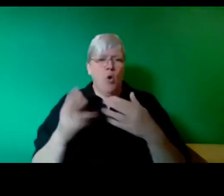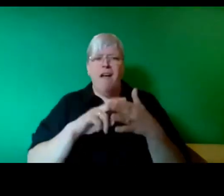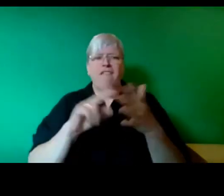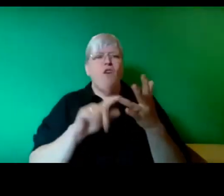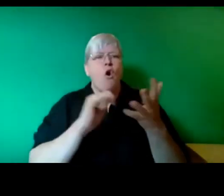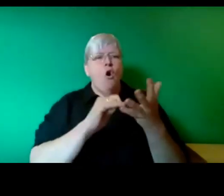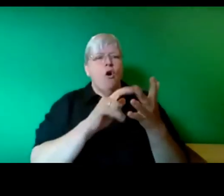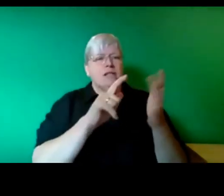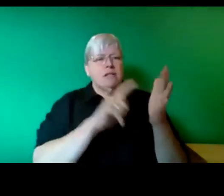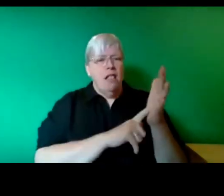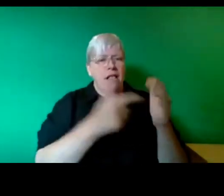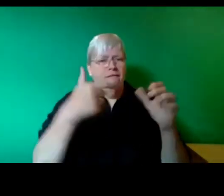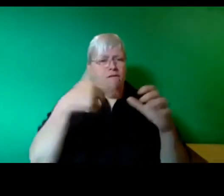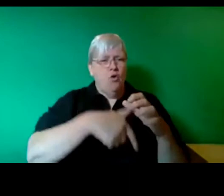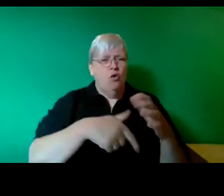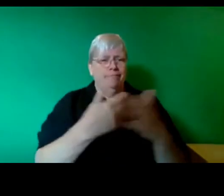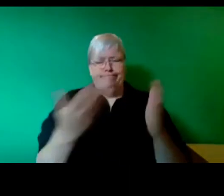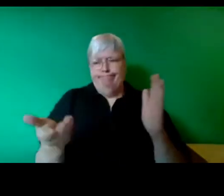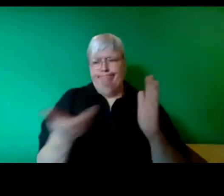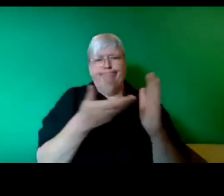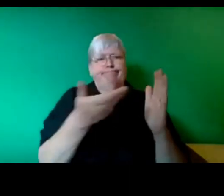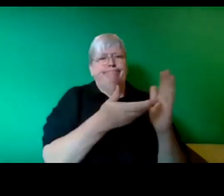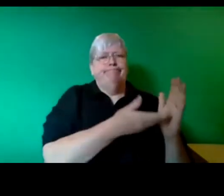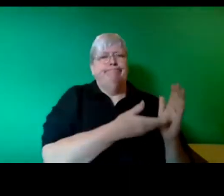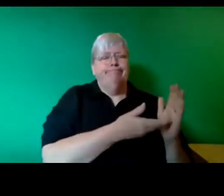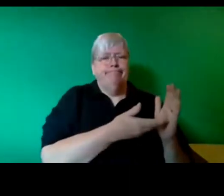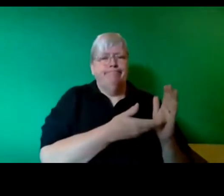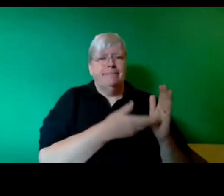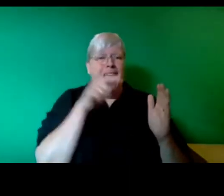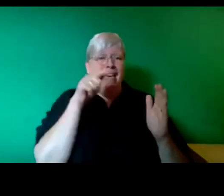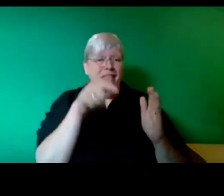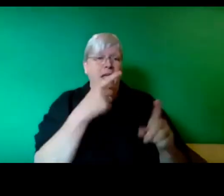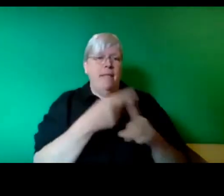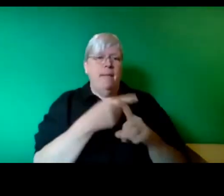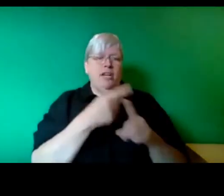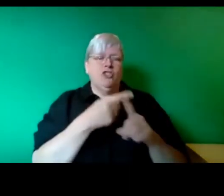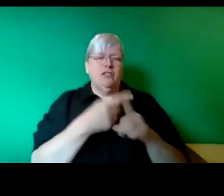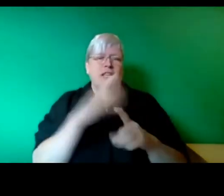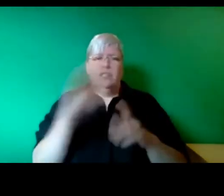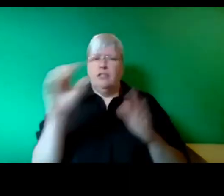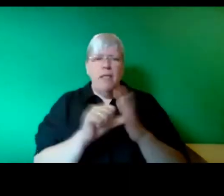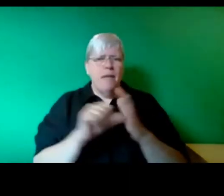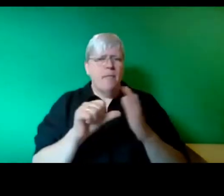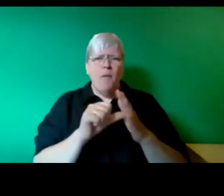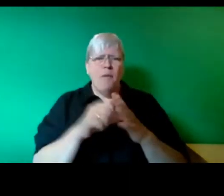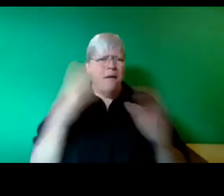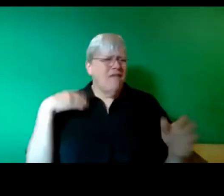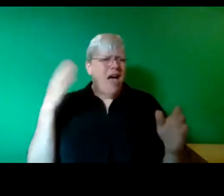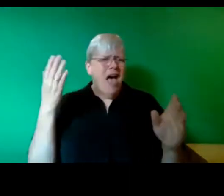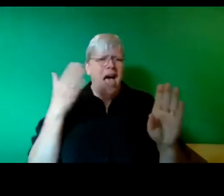is the emergency, it's not the problem of ambition in many ways, governments will come to Scotland